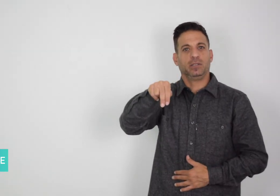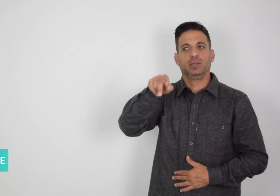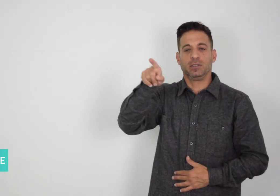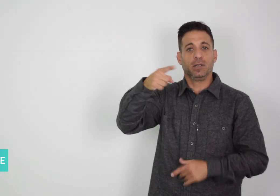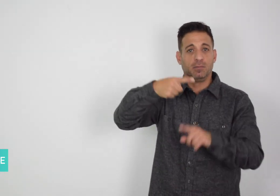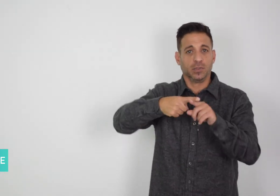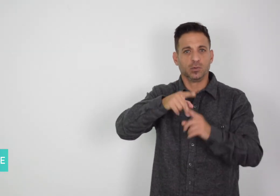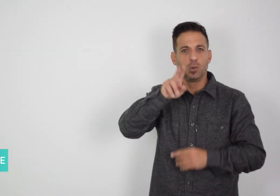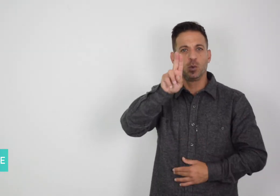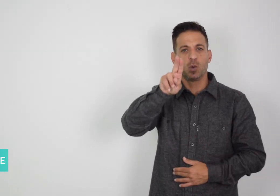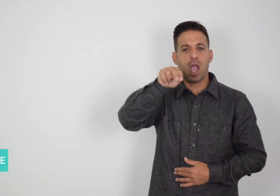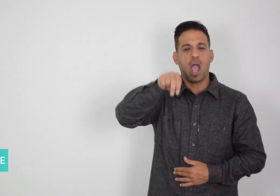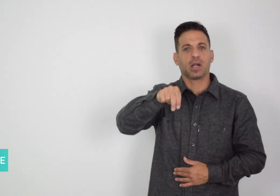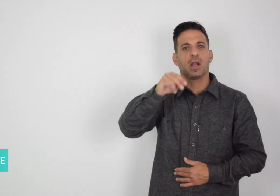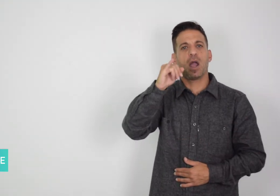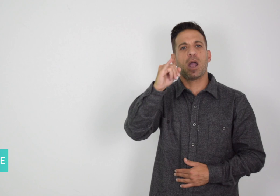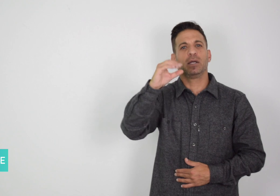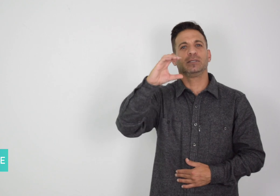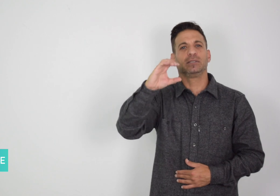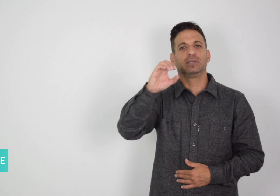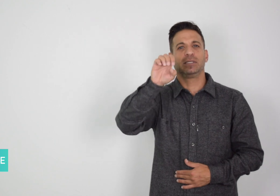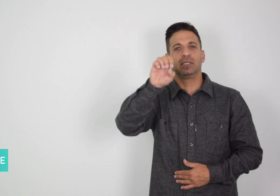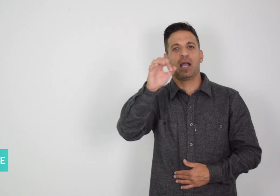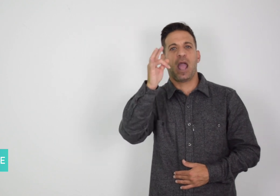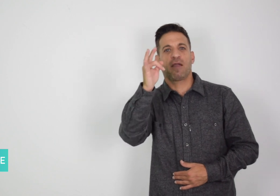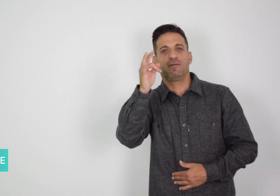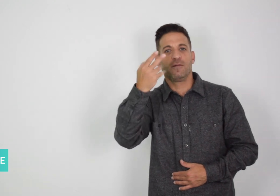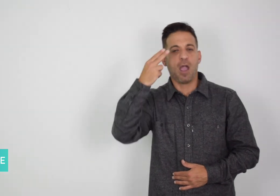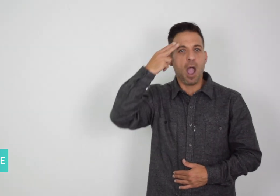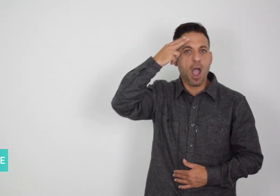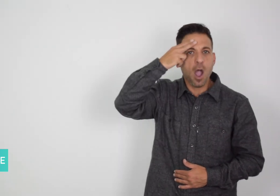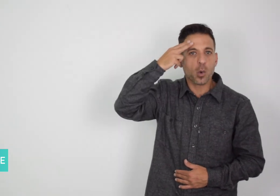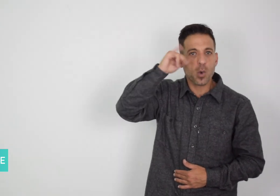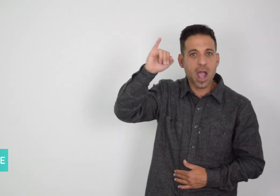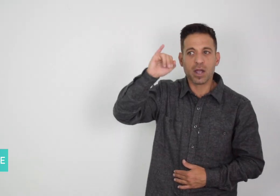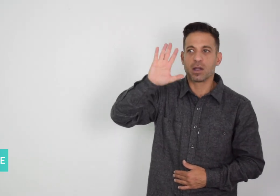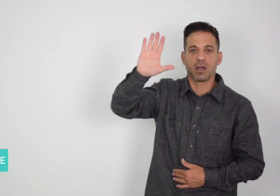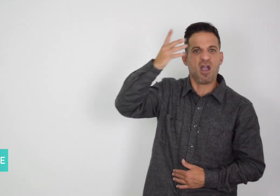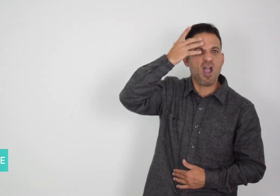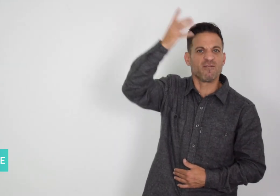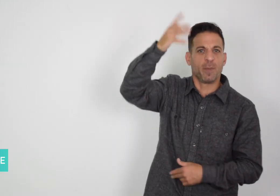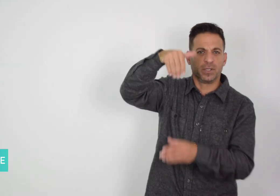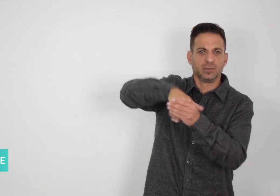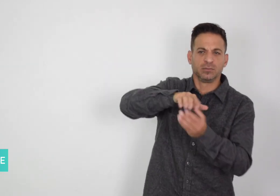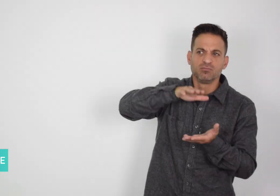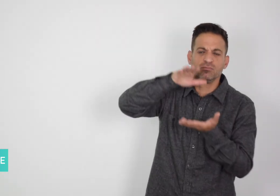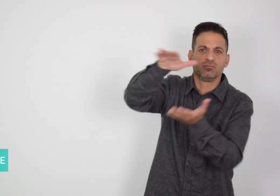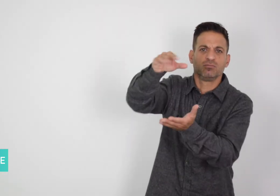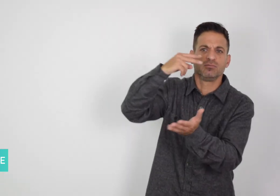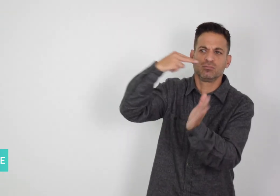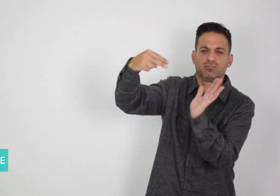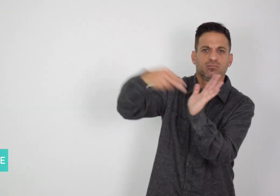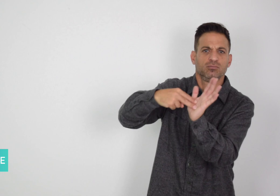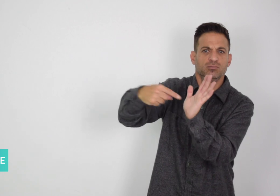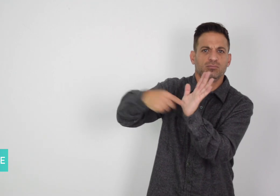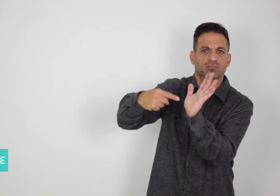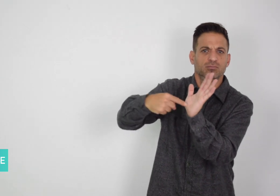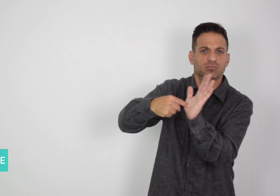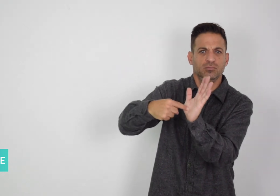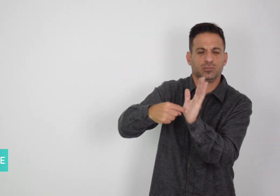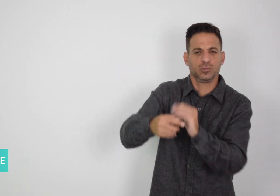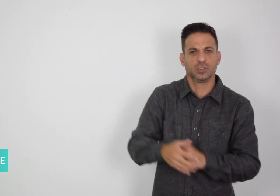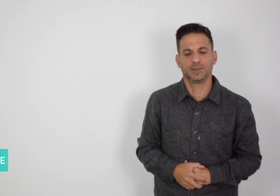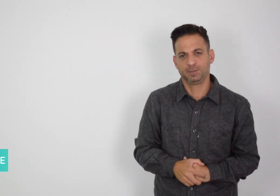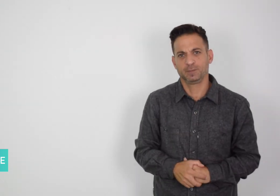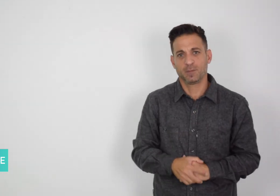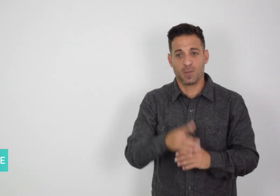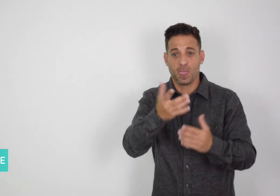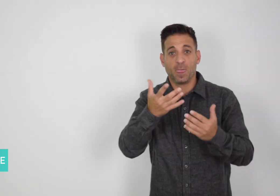UNICEF, and the Haitian Government. Many Deaf people shared